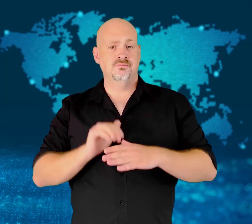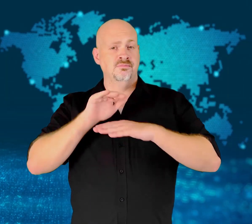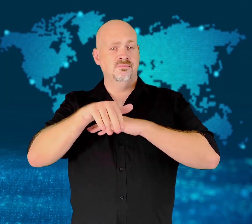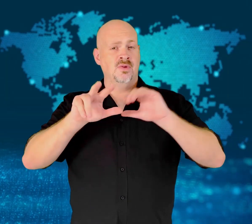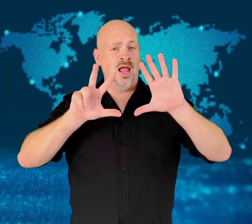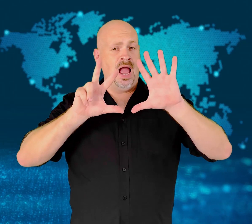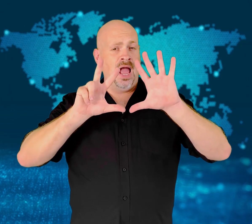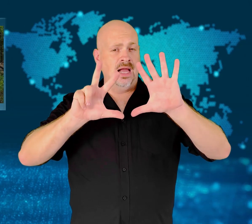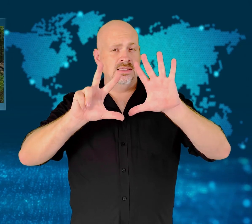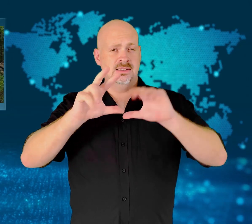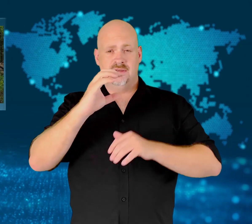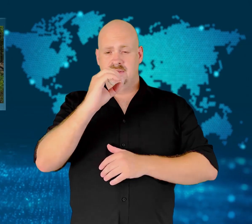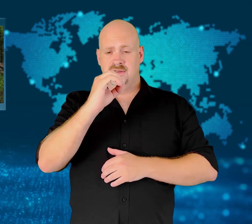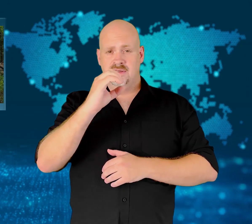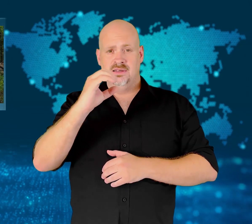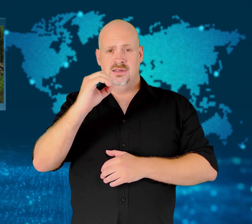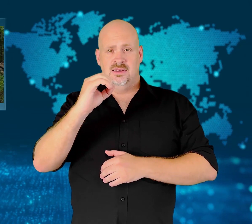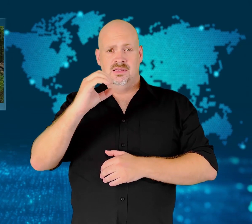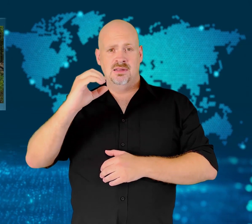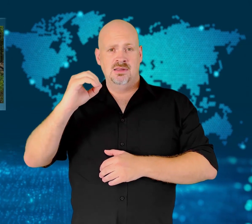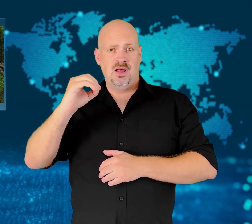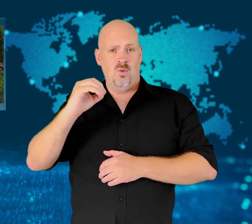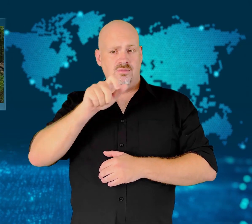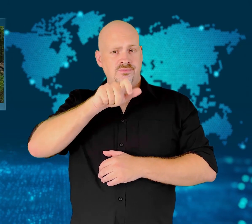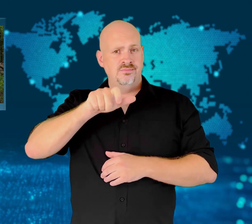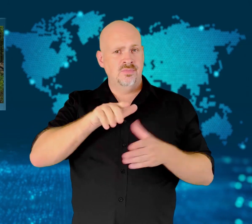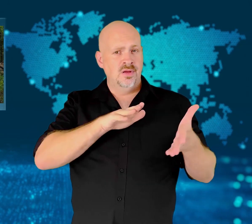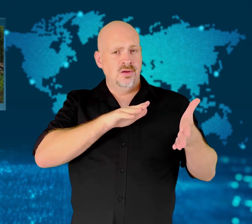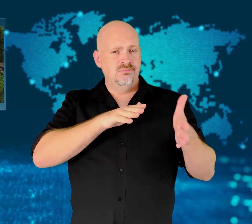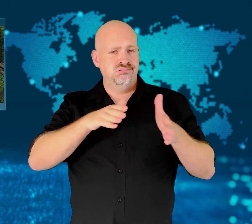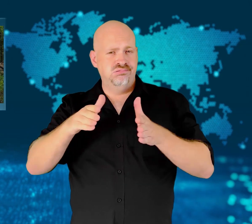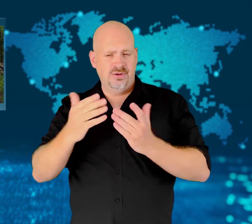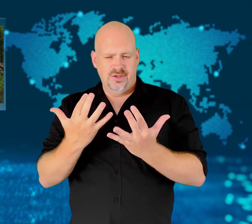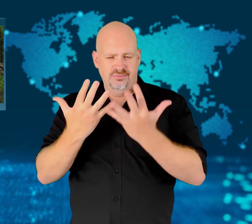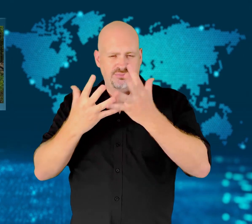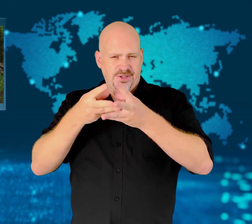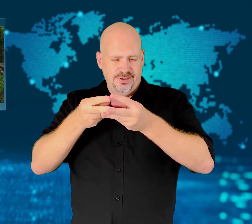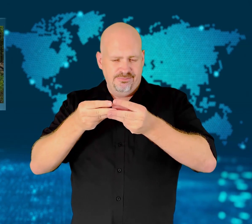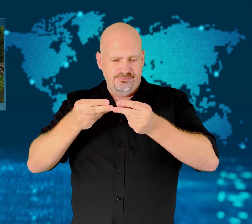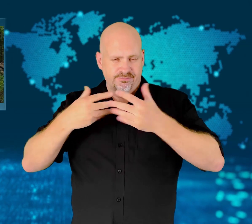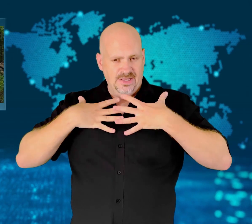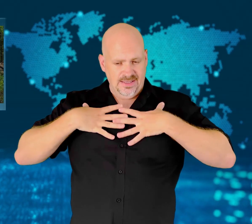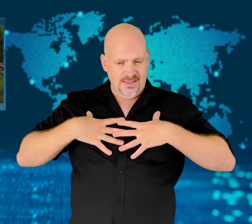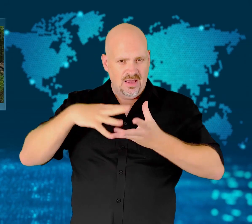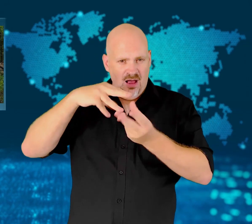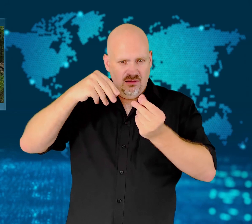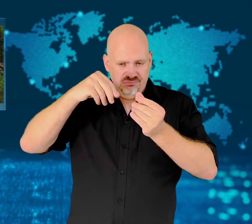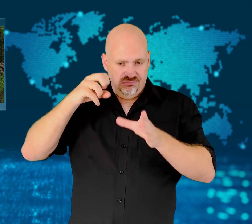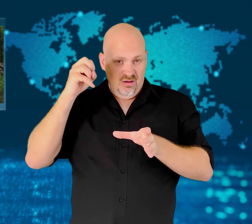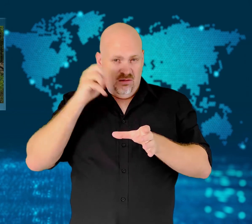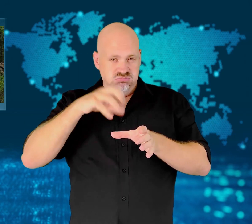[GAVIN]: The ashes of 8,000 World War II victims have been found